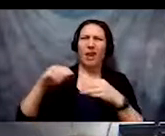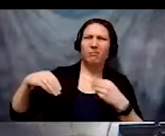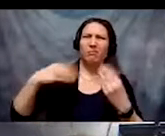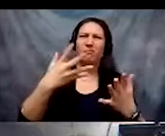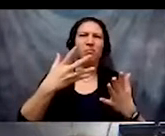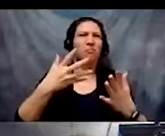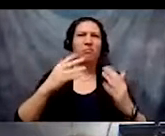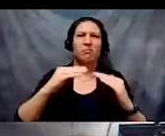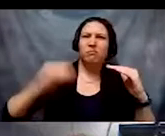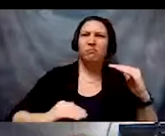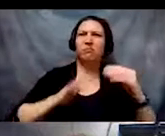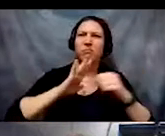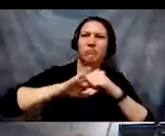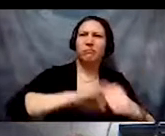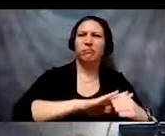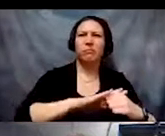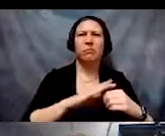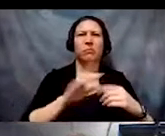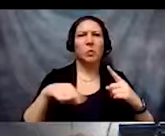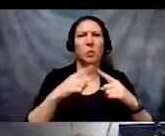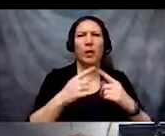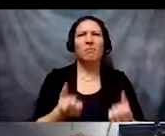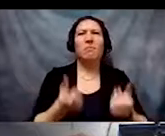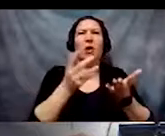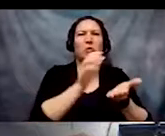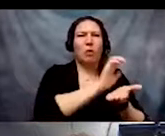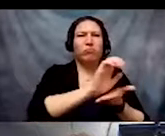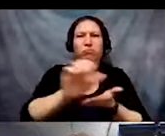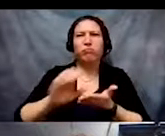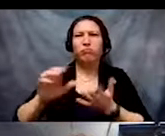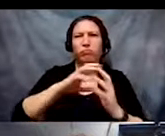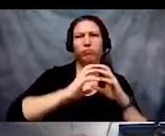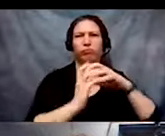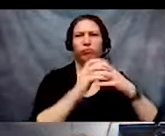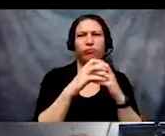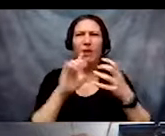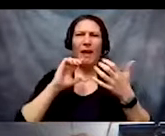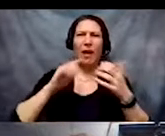at the intersection of multiple minoritized identities